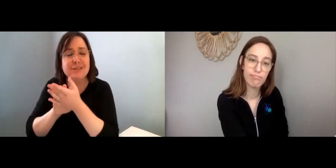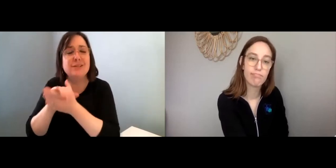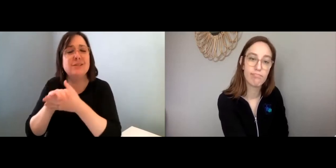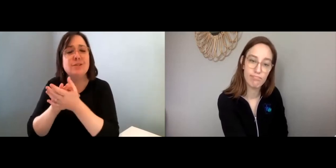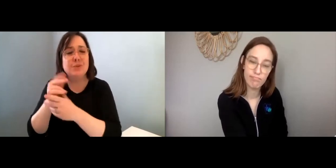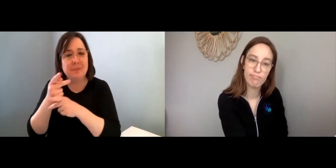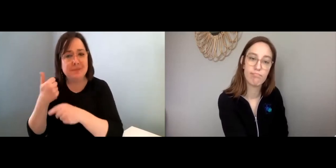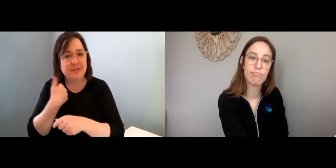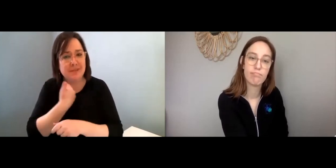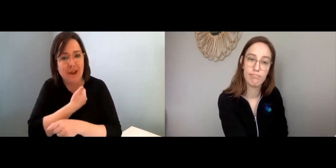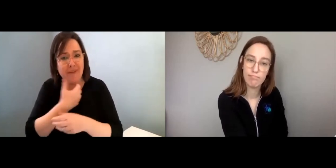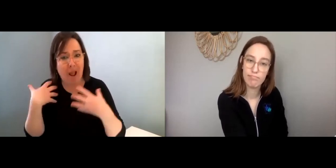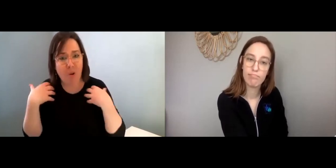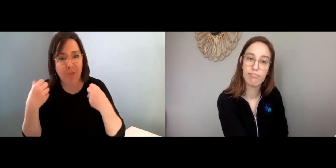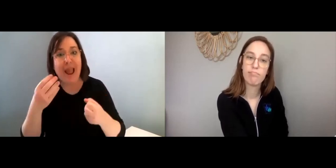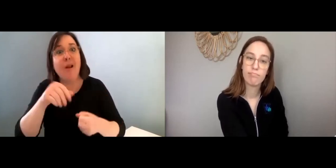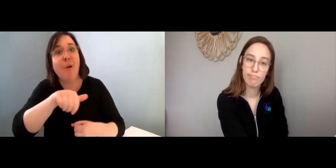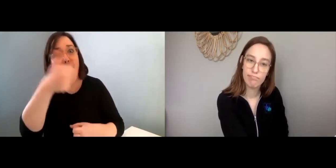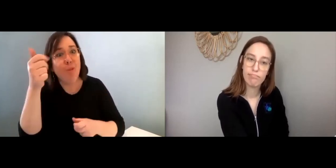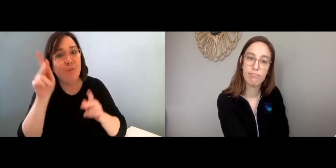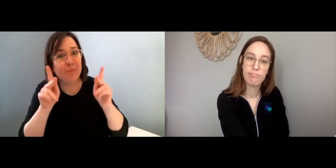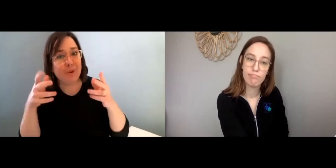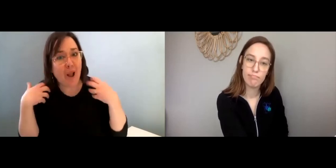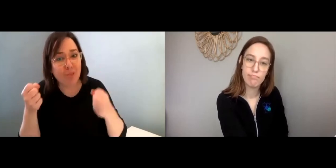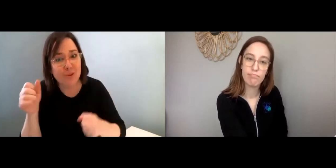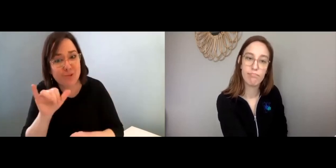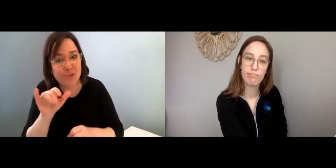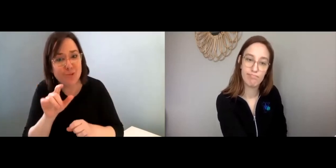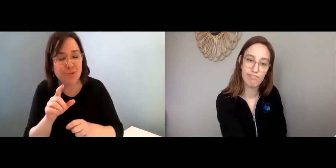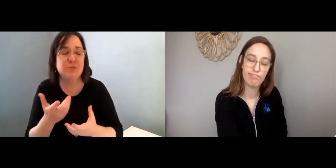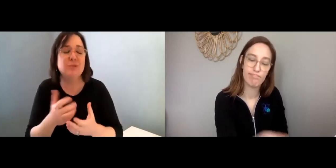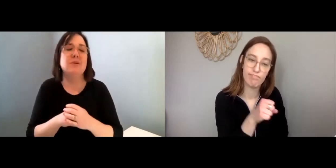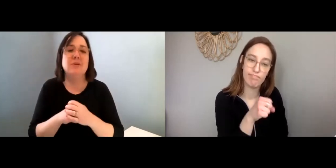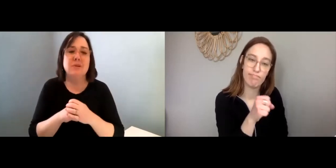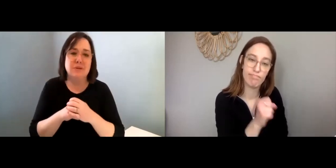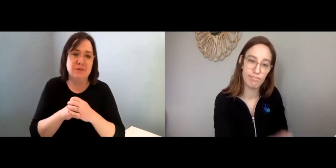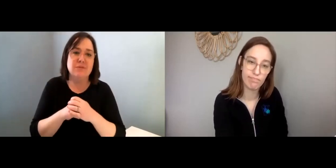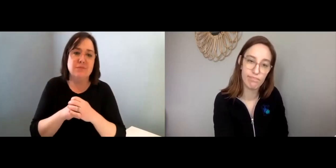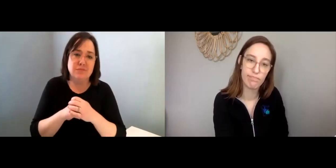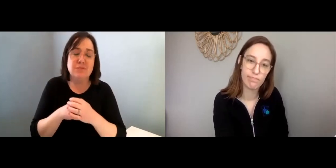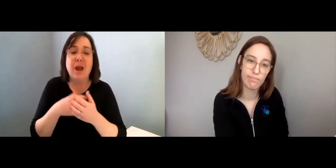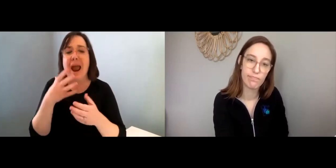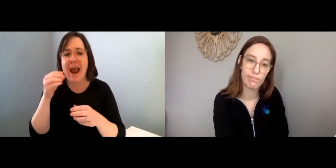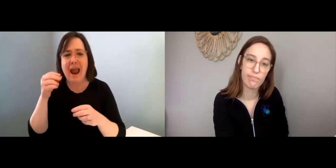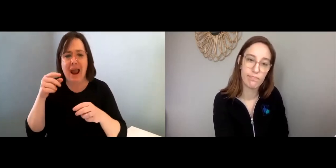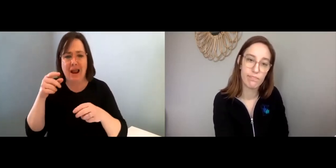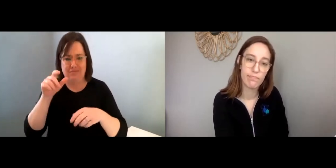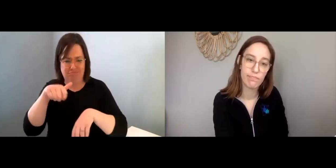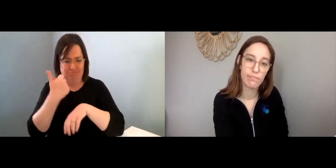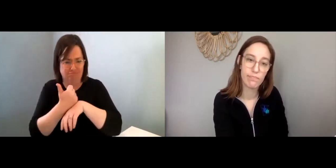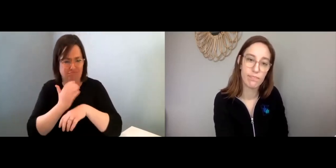"Or I can wash my hands to keep myself healthy, and keep other people healthy as well.”